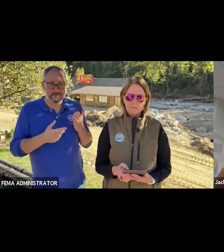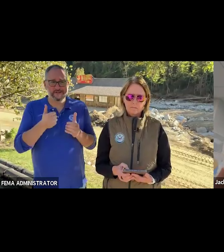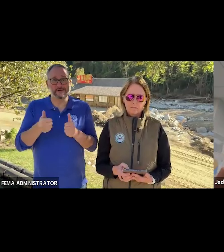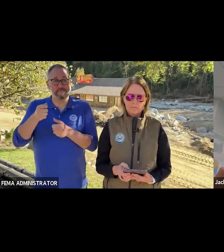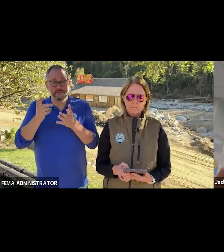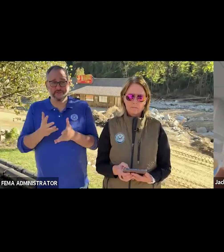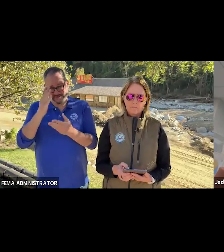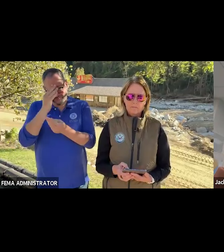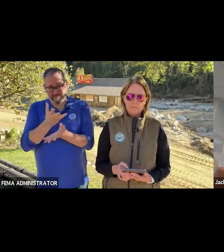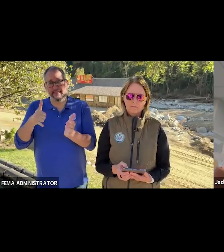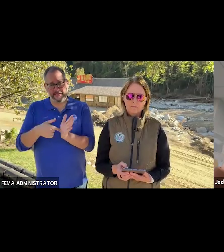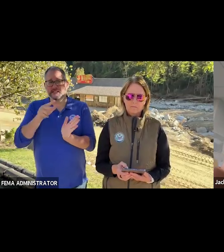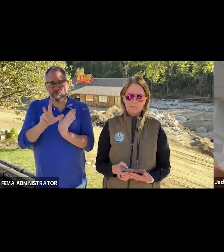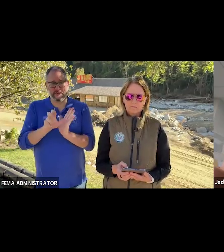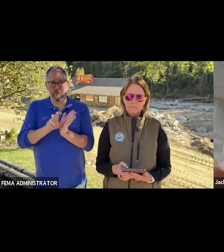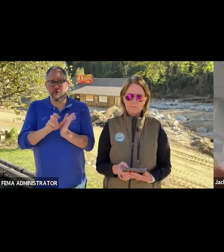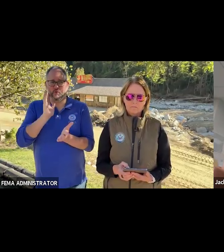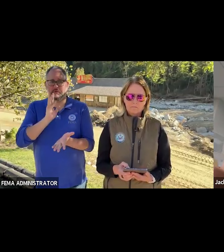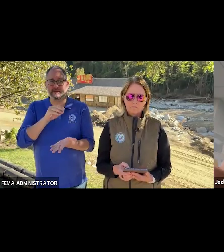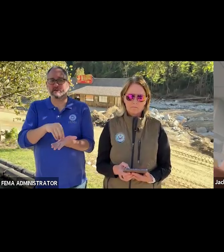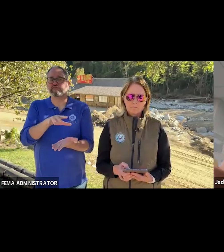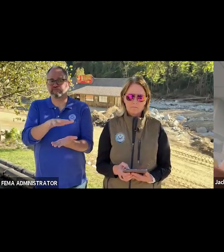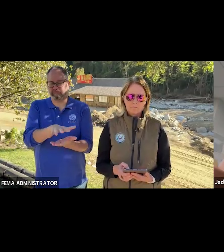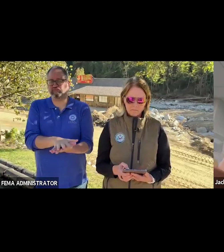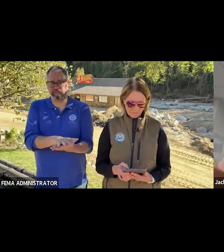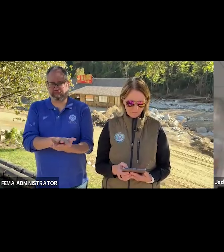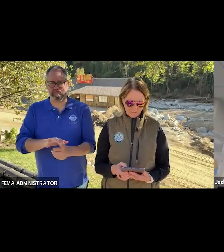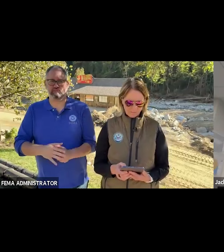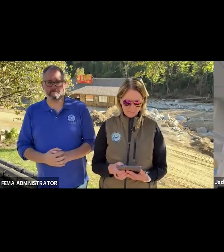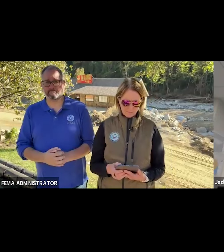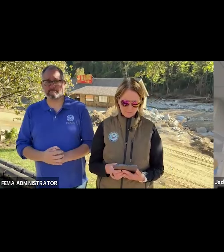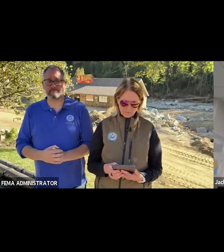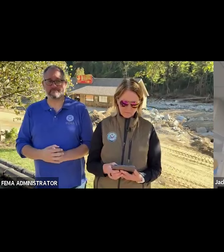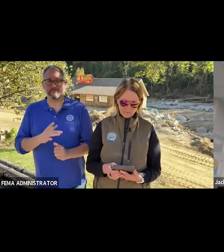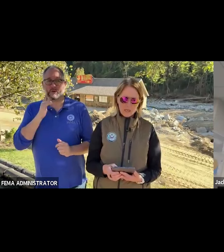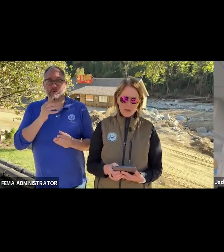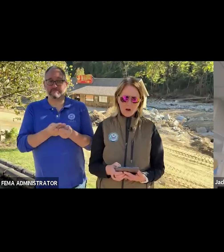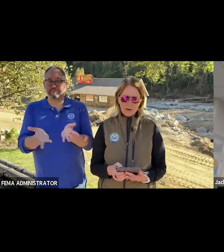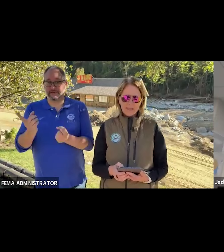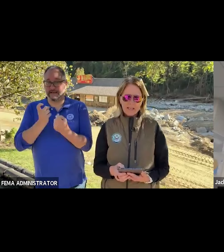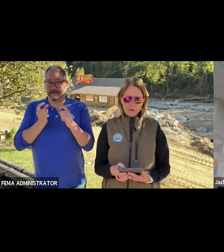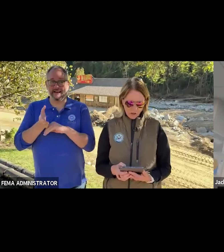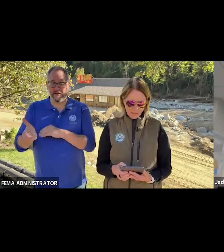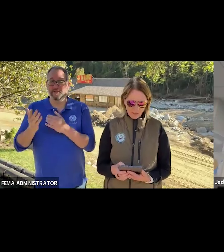And this will be used for attribution. Administrator, over to you. We'll do questions after that. All right, thank you Jaclyn.